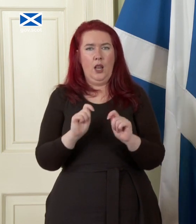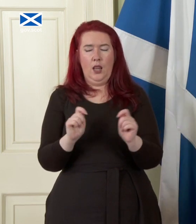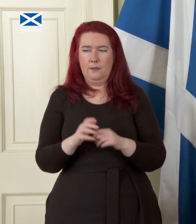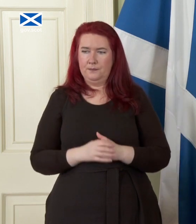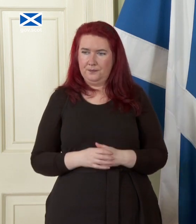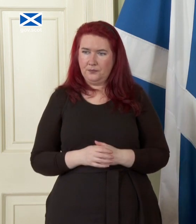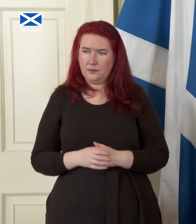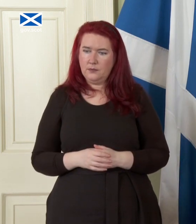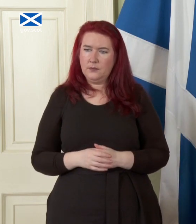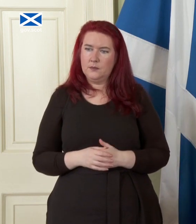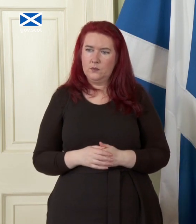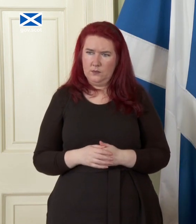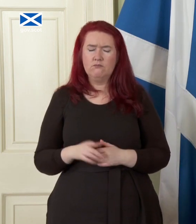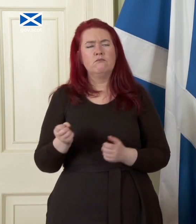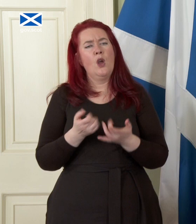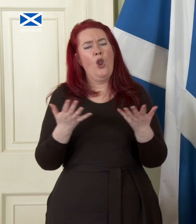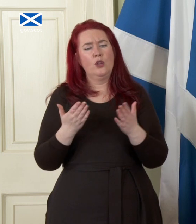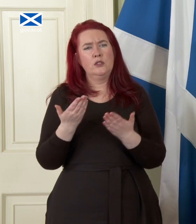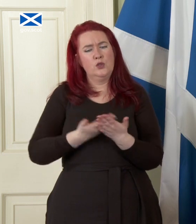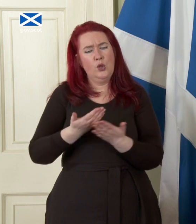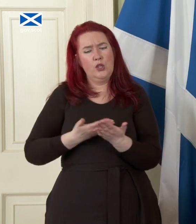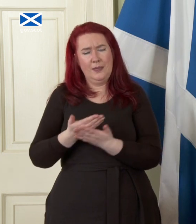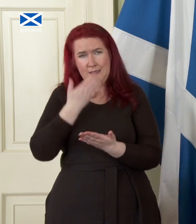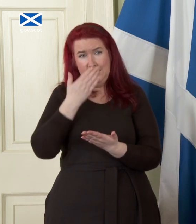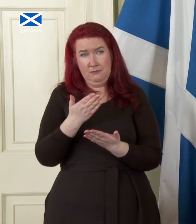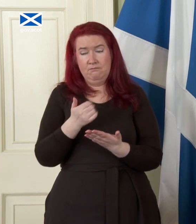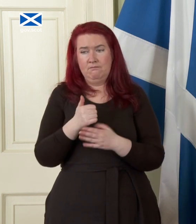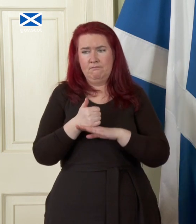um quite a lot of this uh document seems to be kind of predicated on what you've called